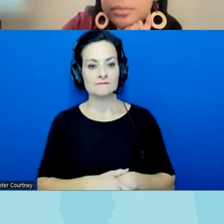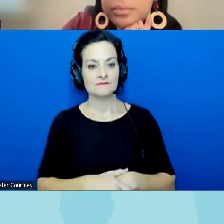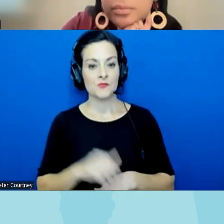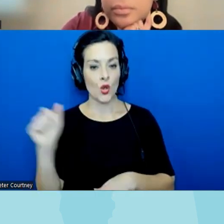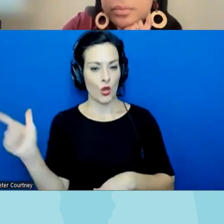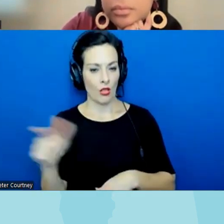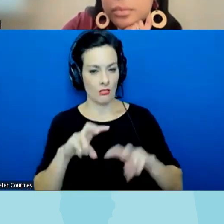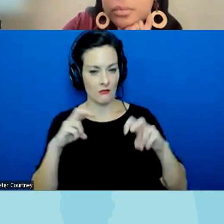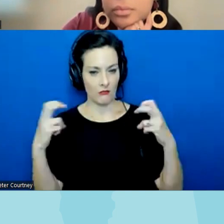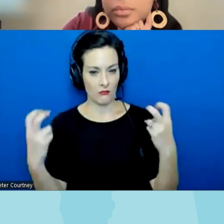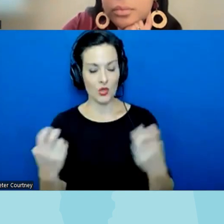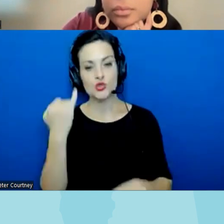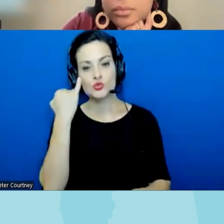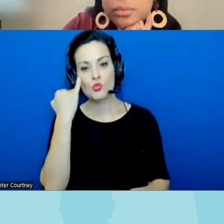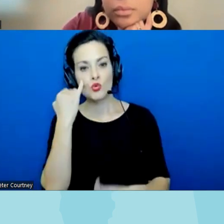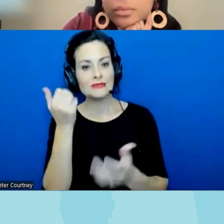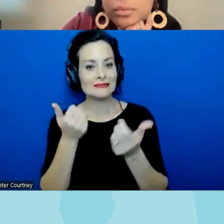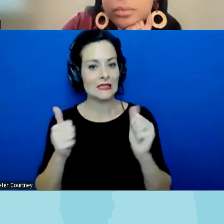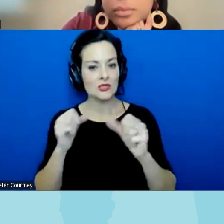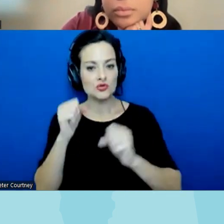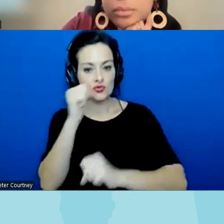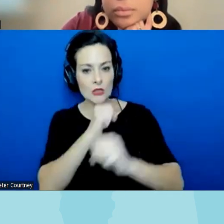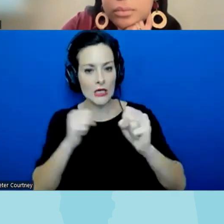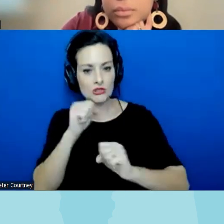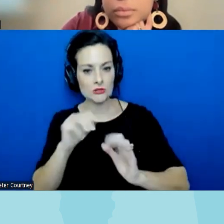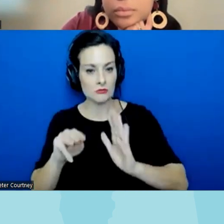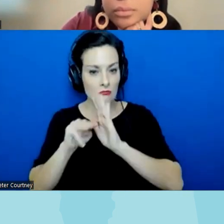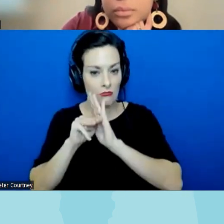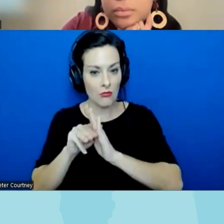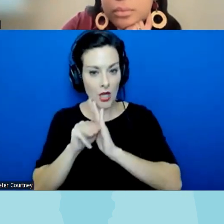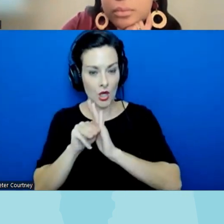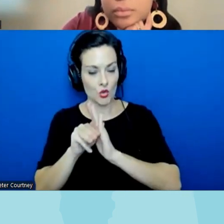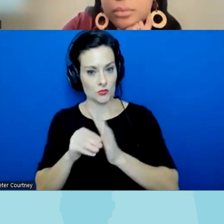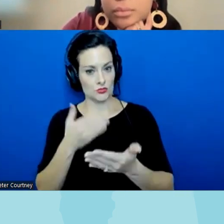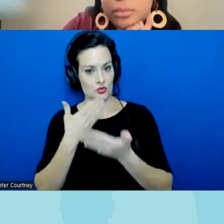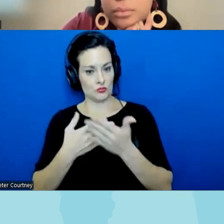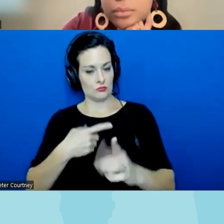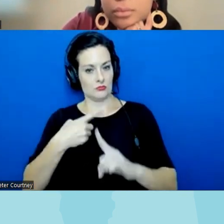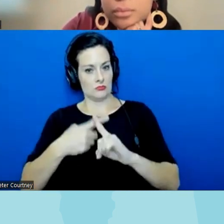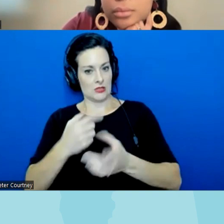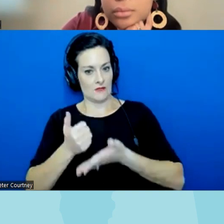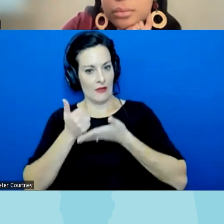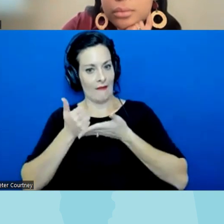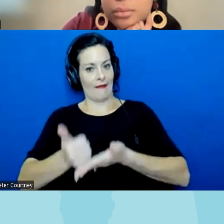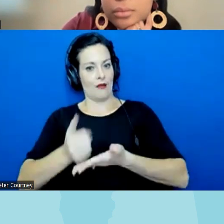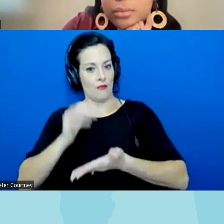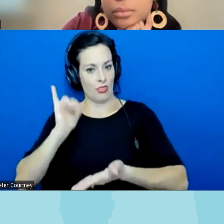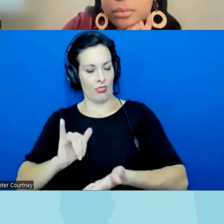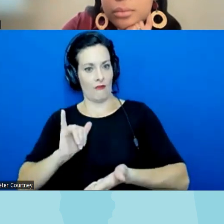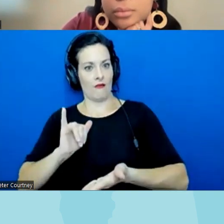about if there are legislative strategies or models that have been effective in countering these censorship efforts and each of you have touched on this a little bit but if